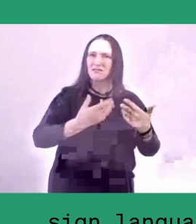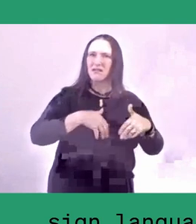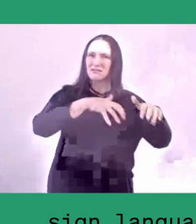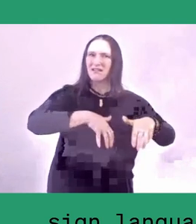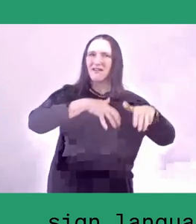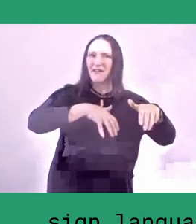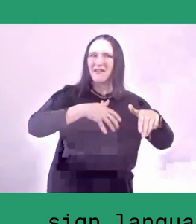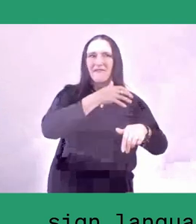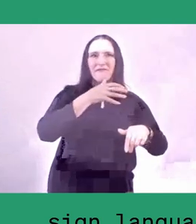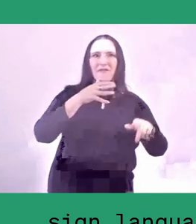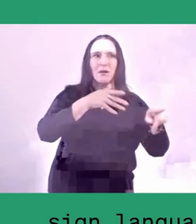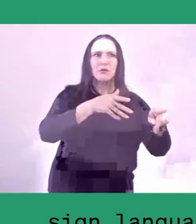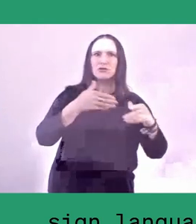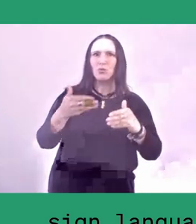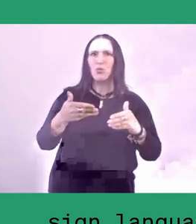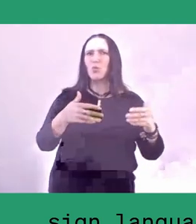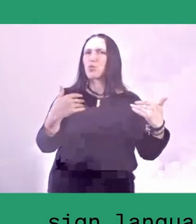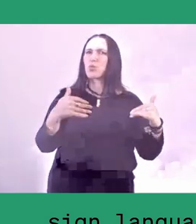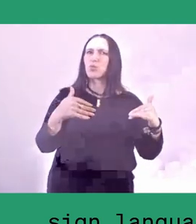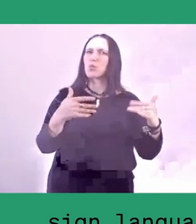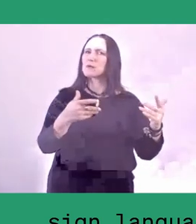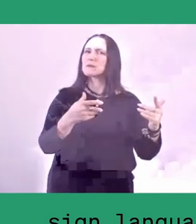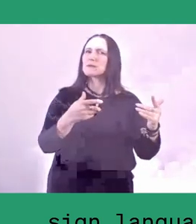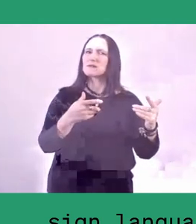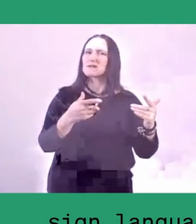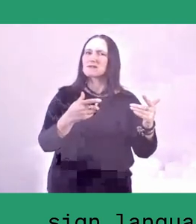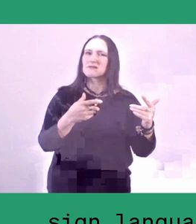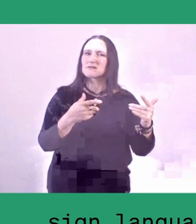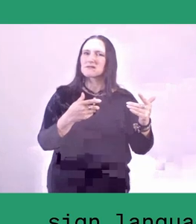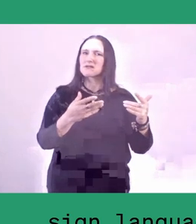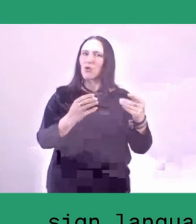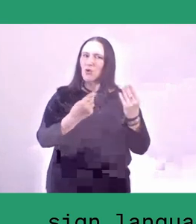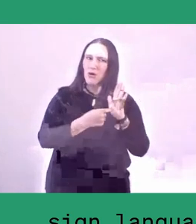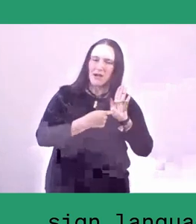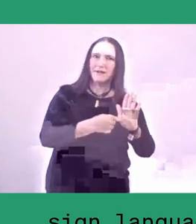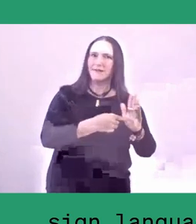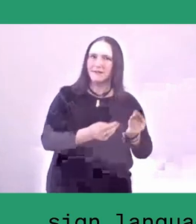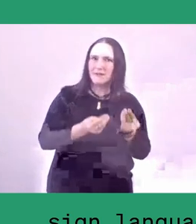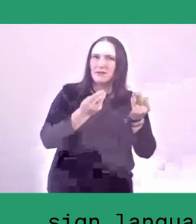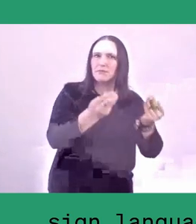did not just degrade the soil itself